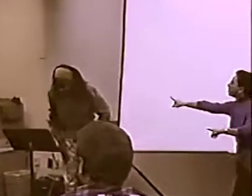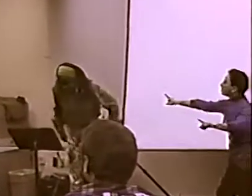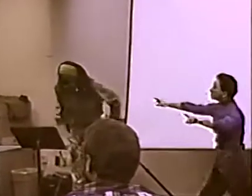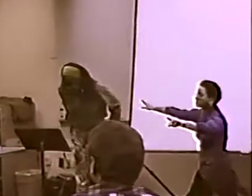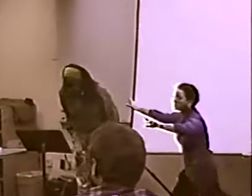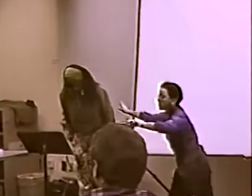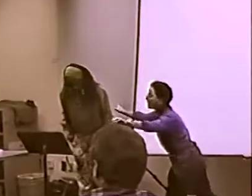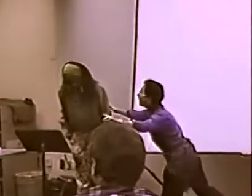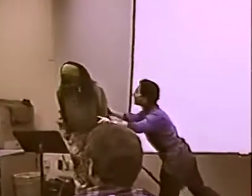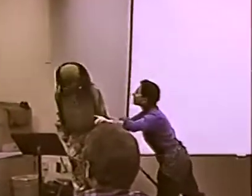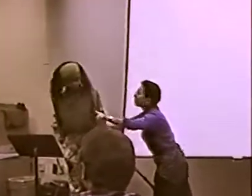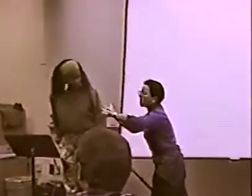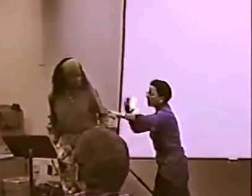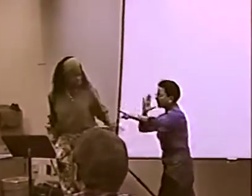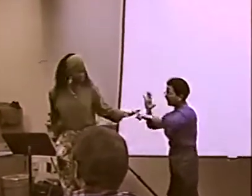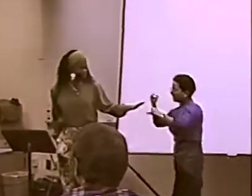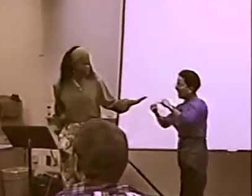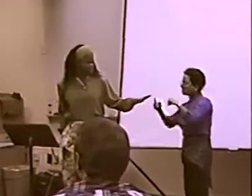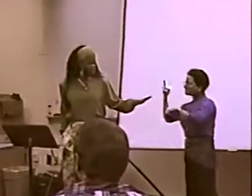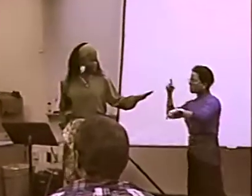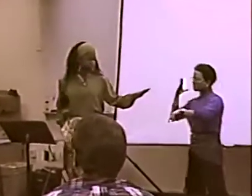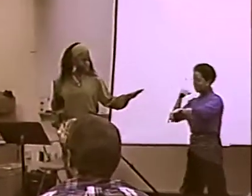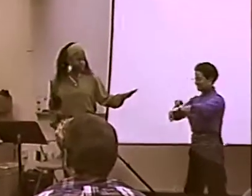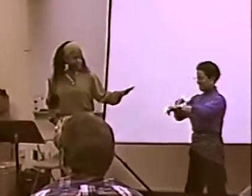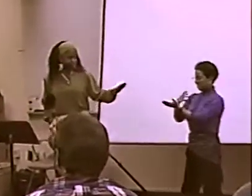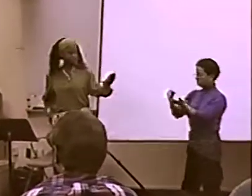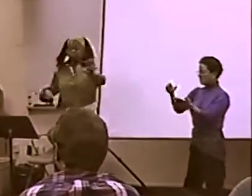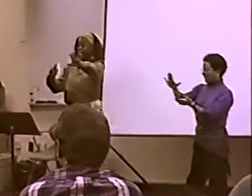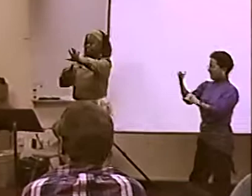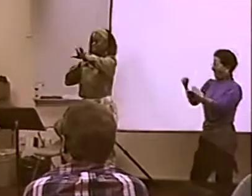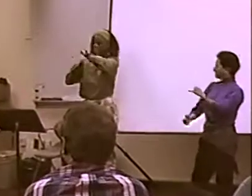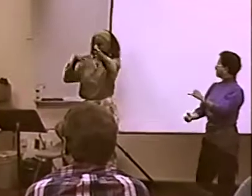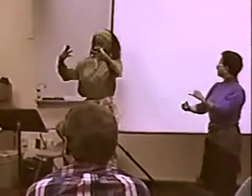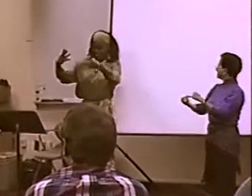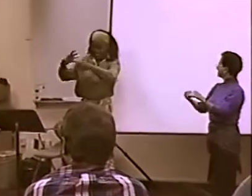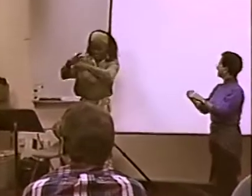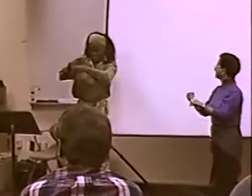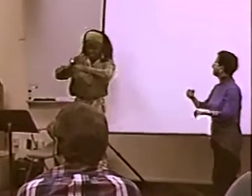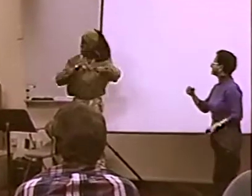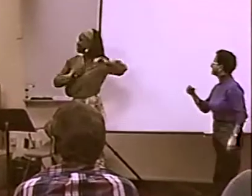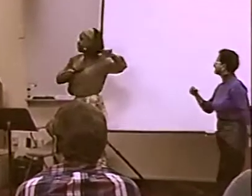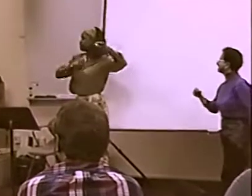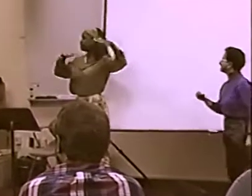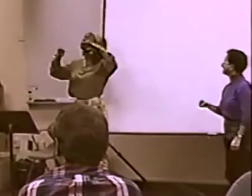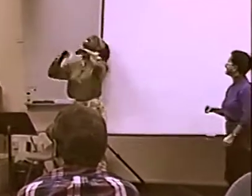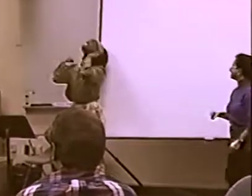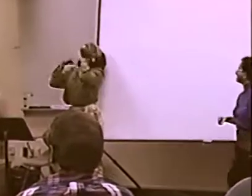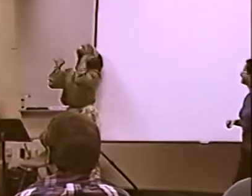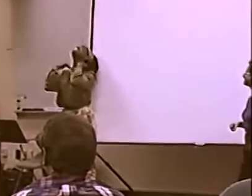BECAUSE OF THE CONNECTION I FELT WITH THEM. UM, IT'S DIFFERENT, YOU KNOW. IF YOU GROW UP WITH A HEARING FAMILY,